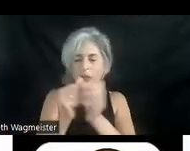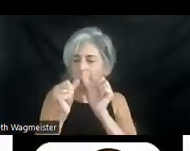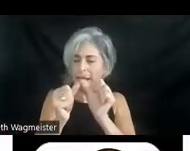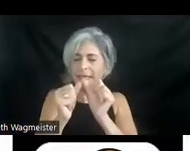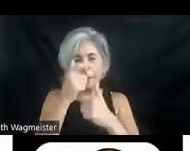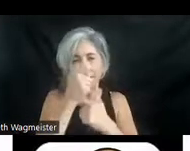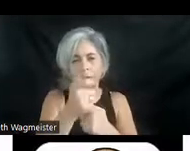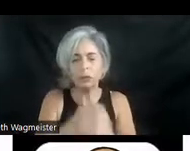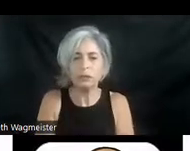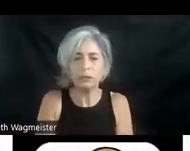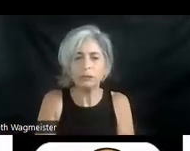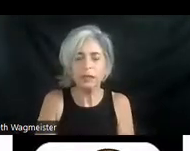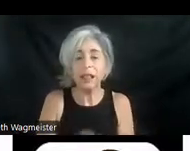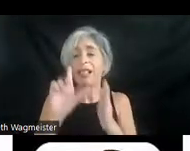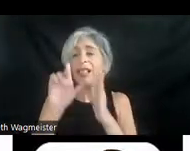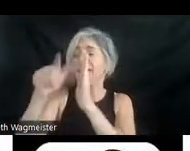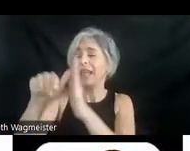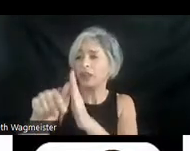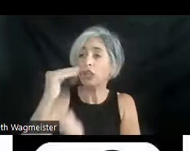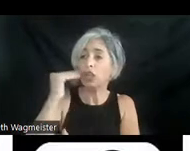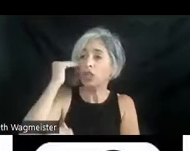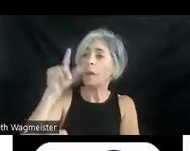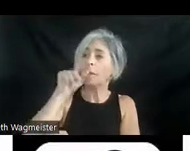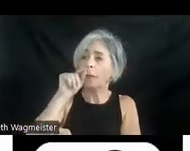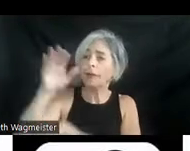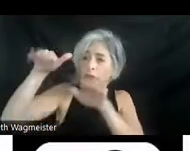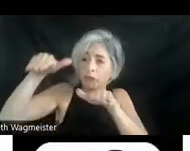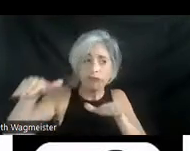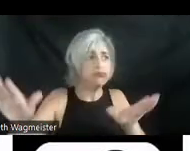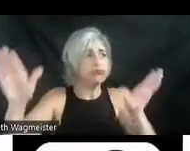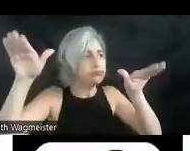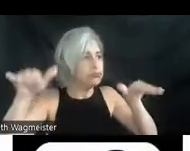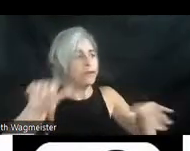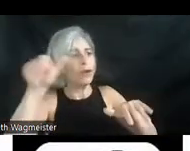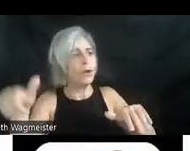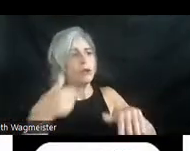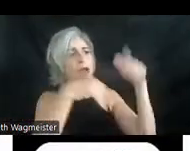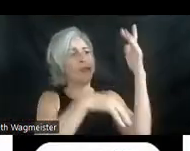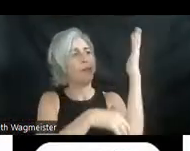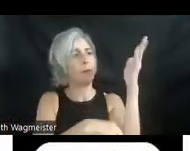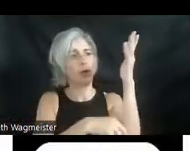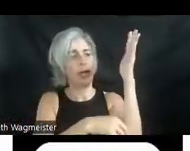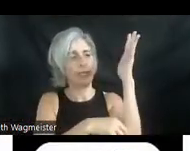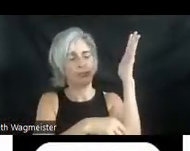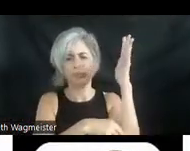A little later. An adult bird flies from a nearby branch. What should we include? Most